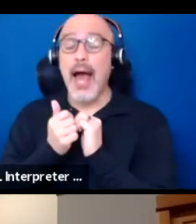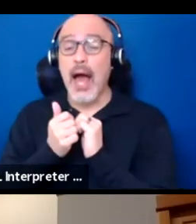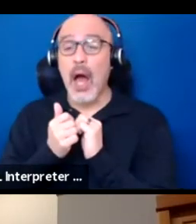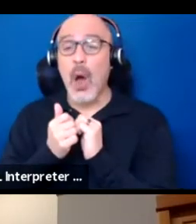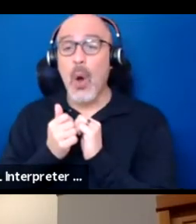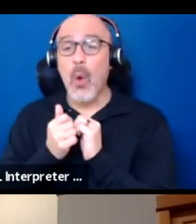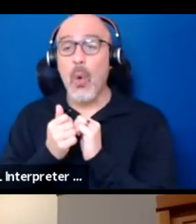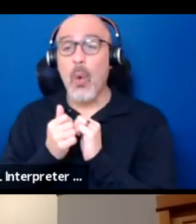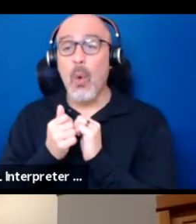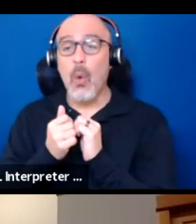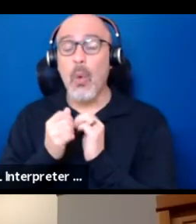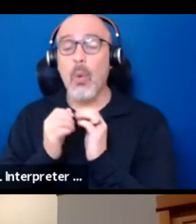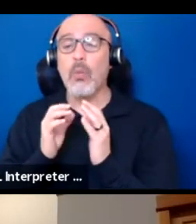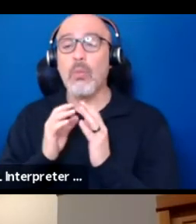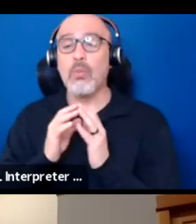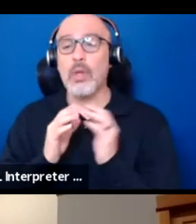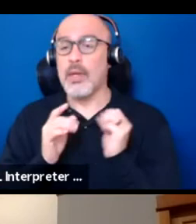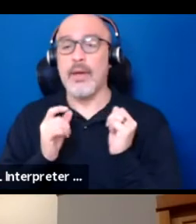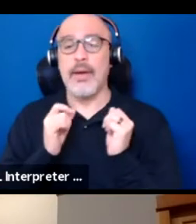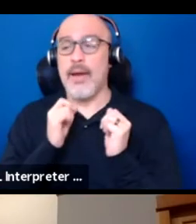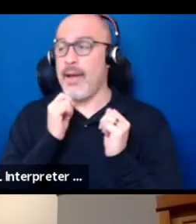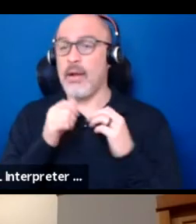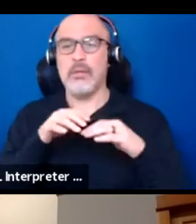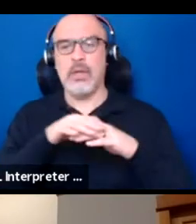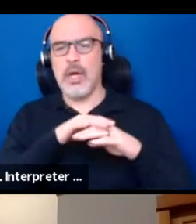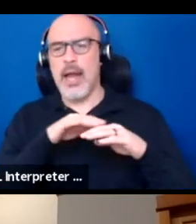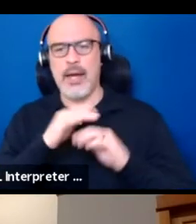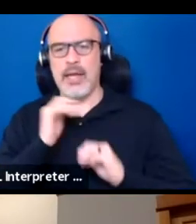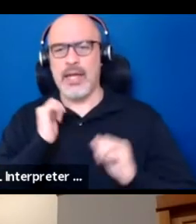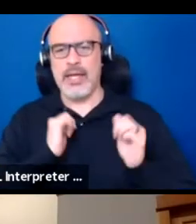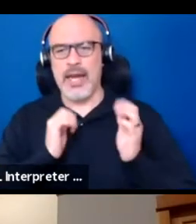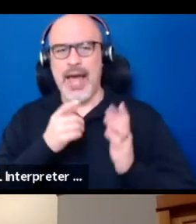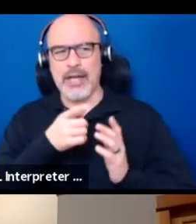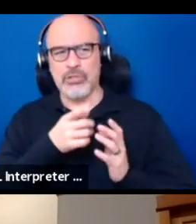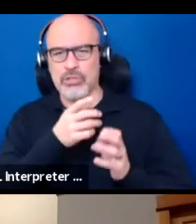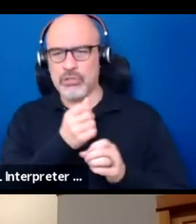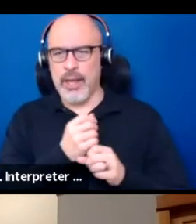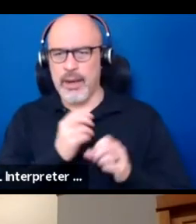when non-Indian actors receive opportunities